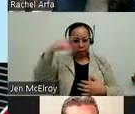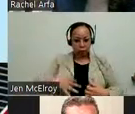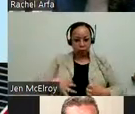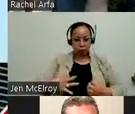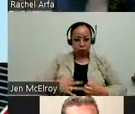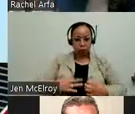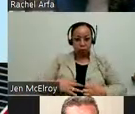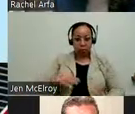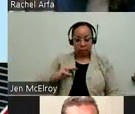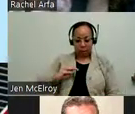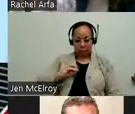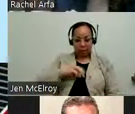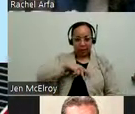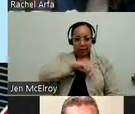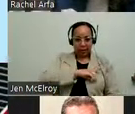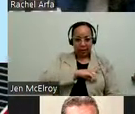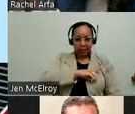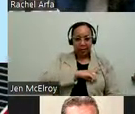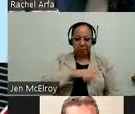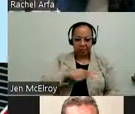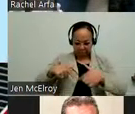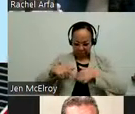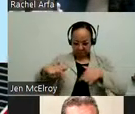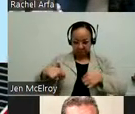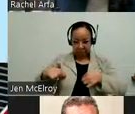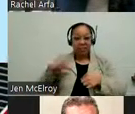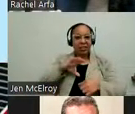Disabilities logo, which in the square it outlines Chicago, with the one star